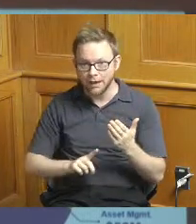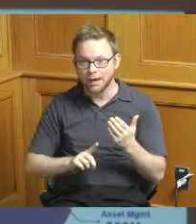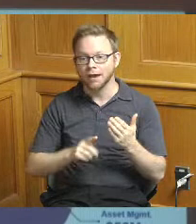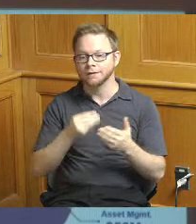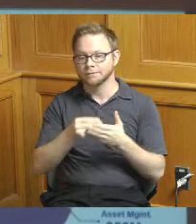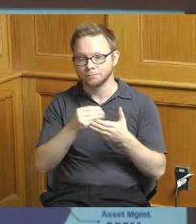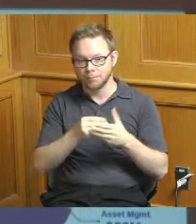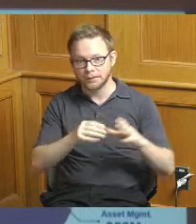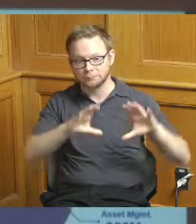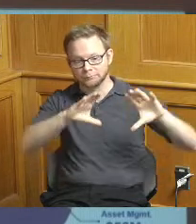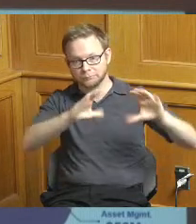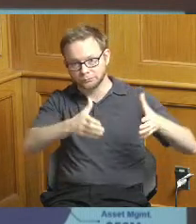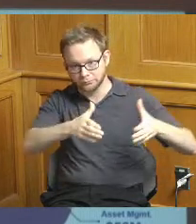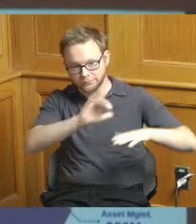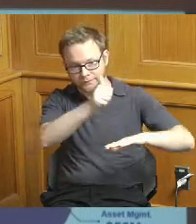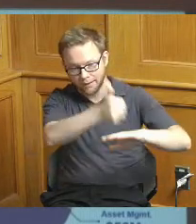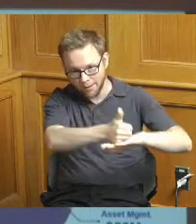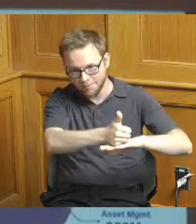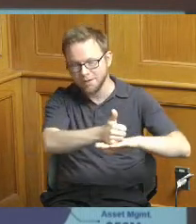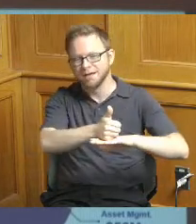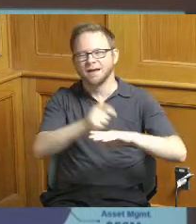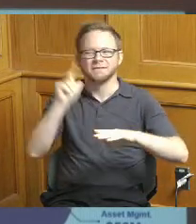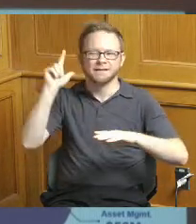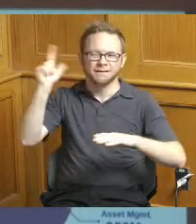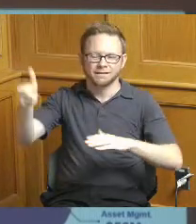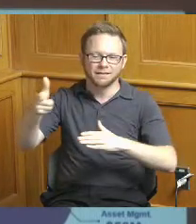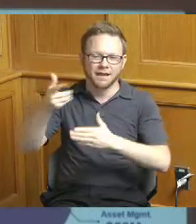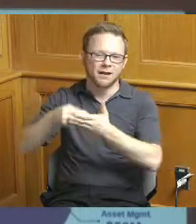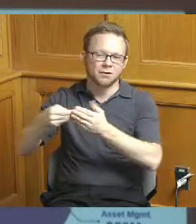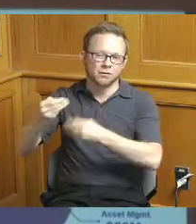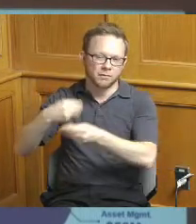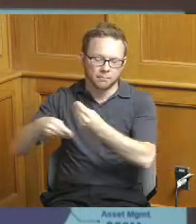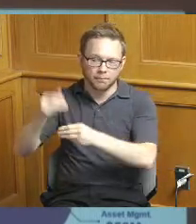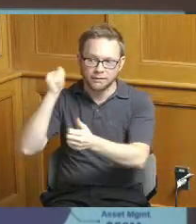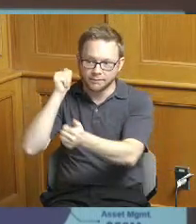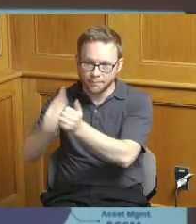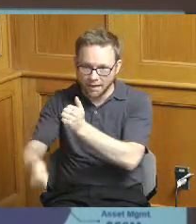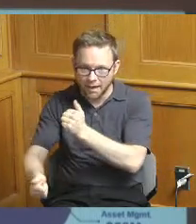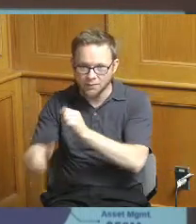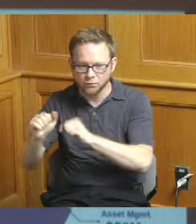budget is passed and then some of the allowance dollars which are construction dollars are also